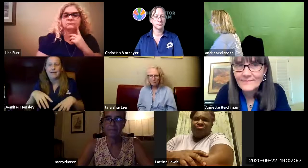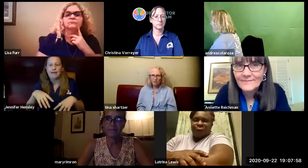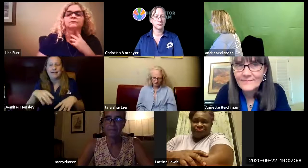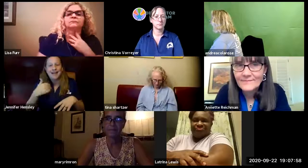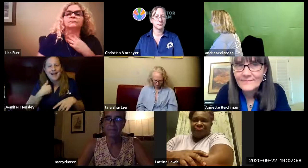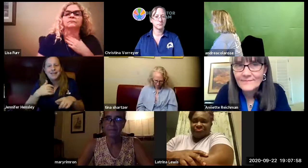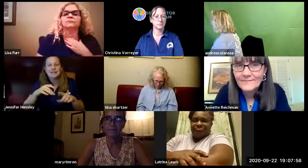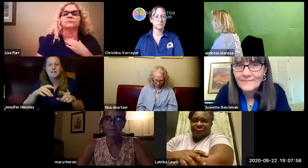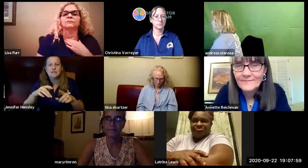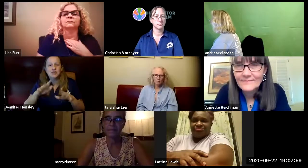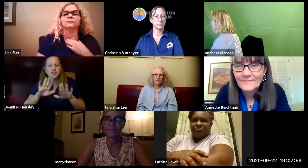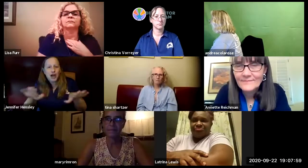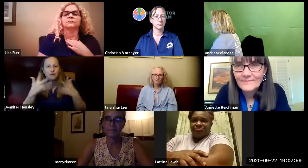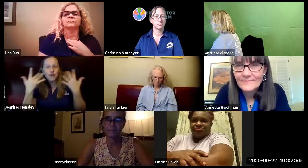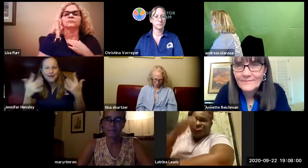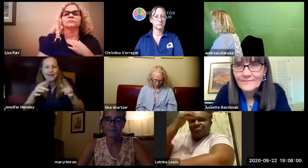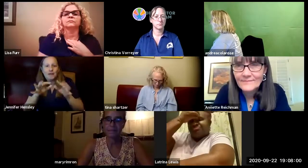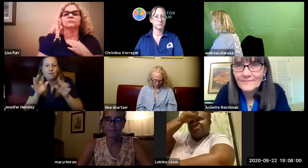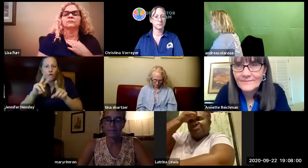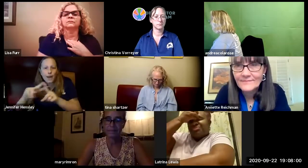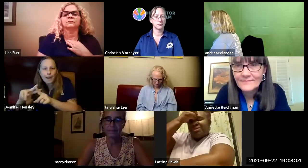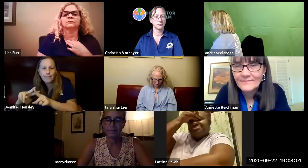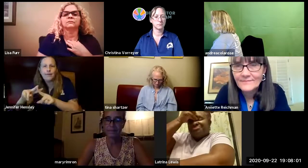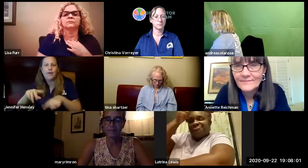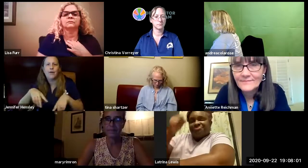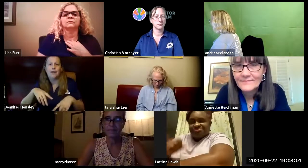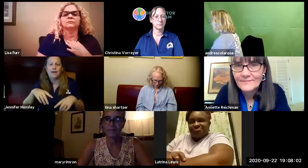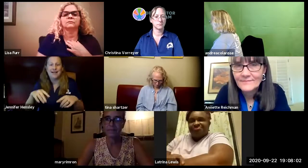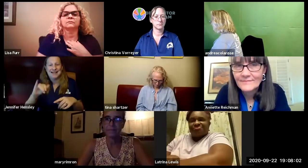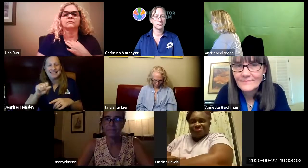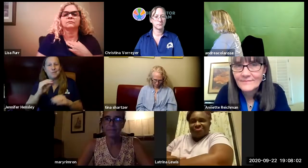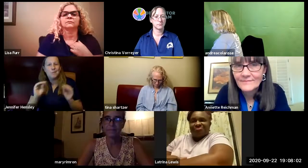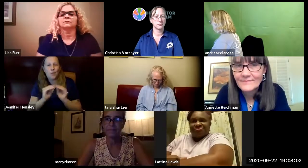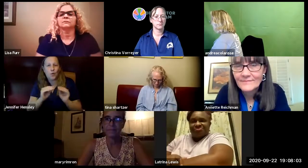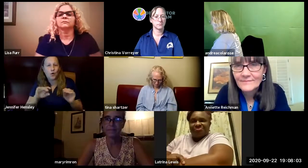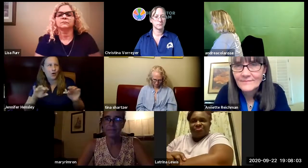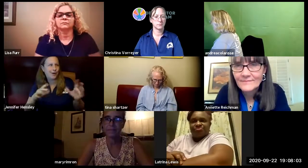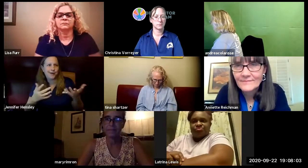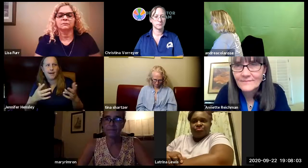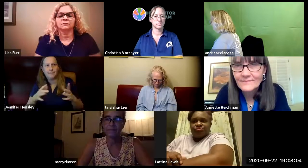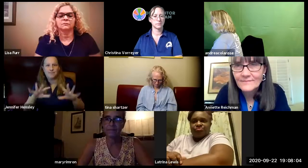and it is more child friendly